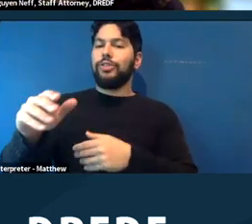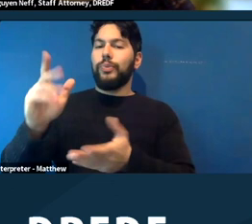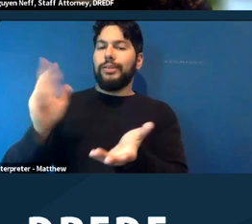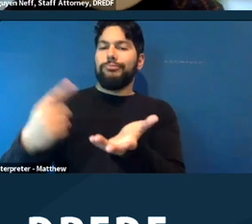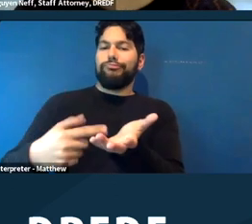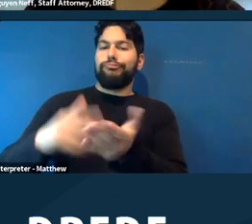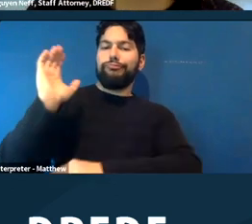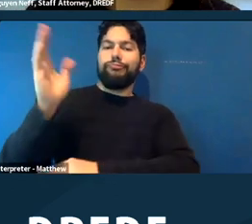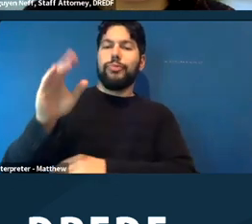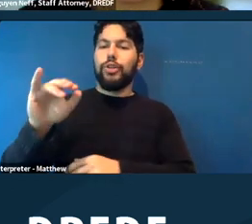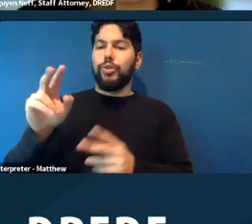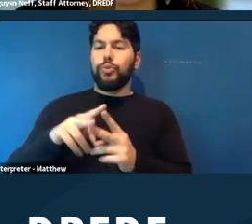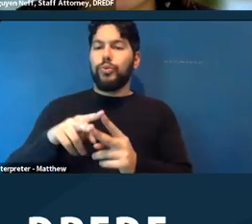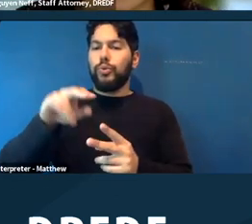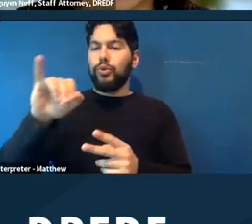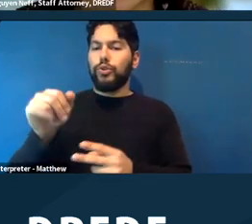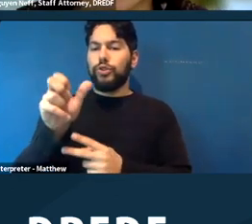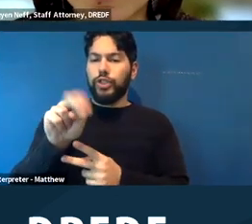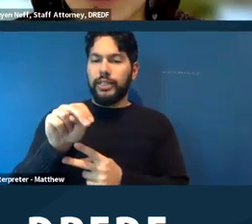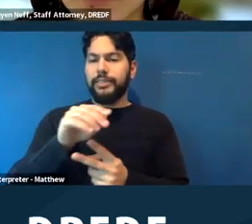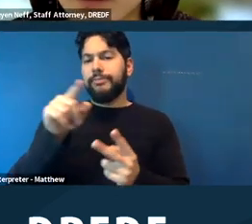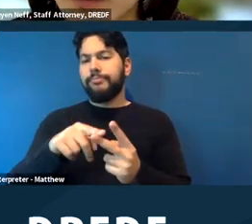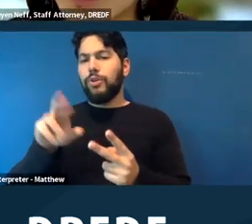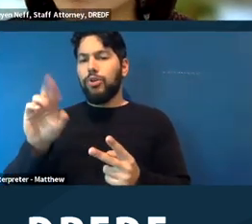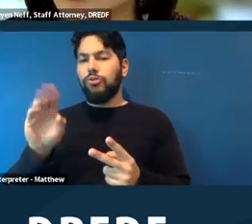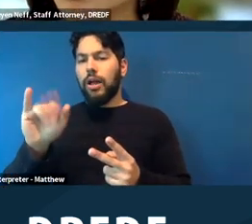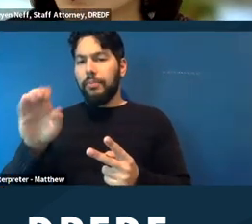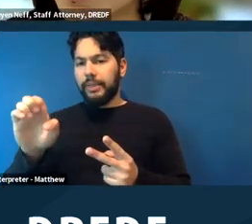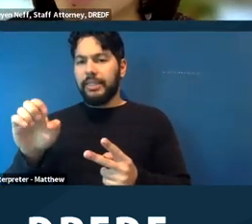and they're going to talk a little bit about the experience in Camp Integrity and the reasonable